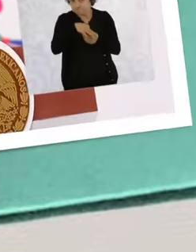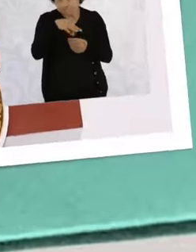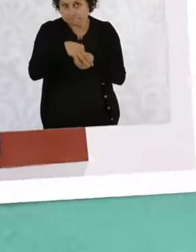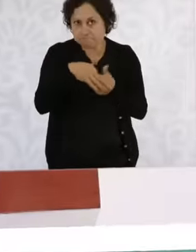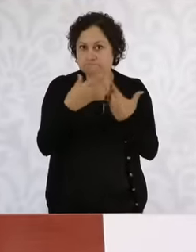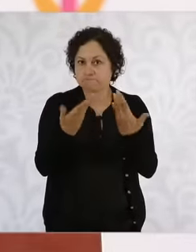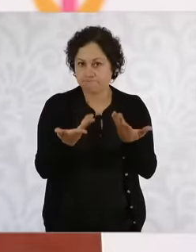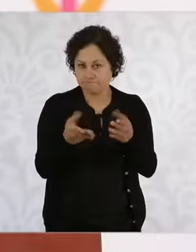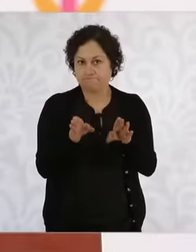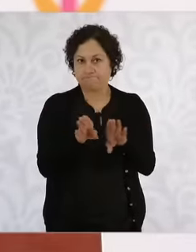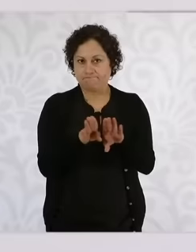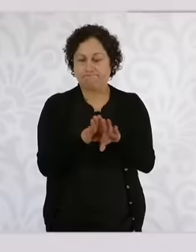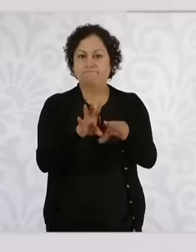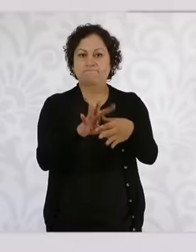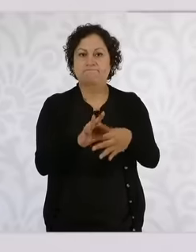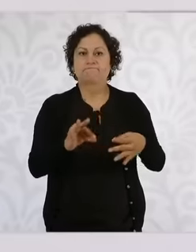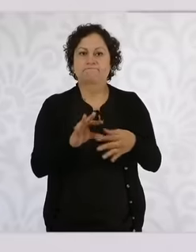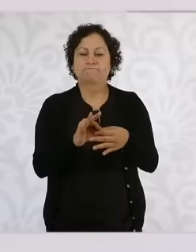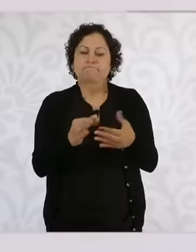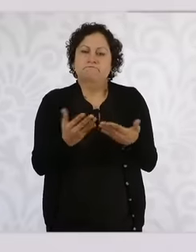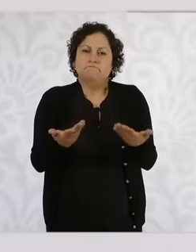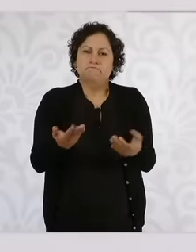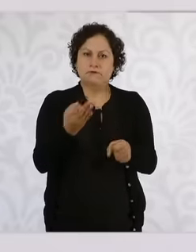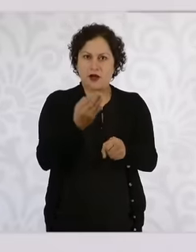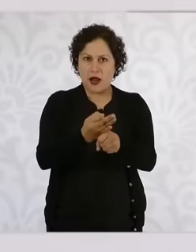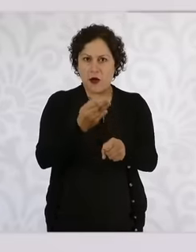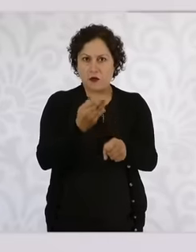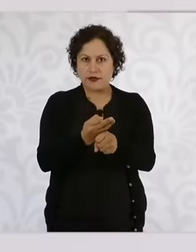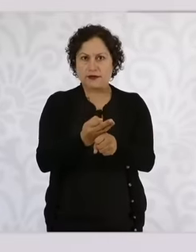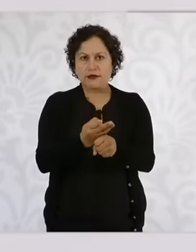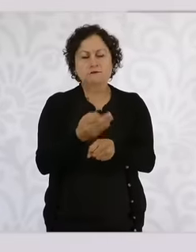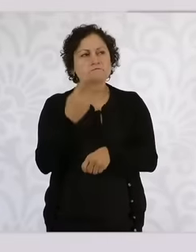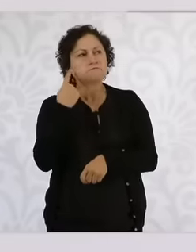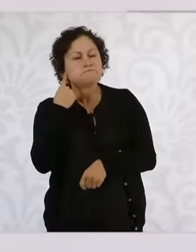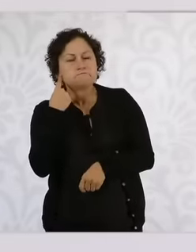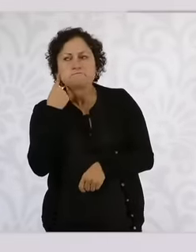there is the news that President Trump won, but in any case,